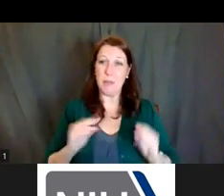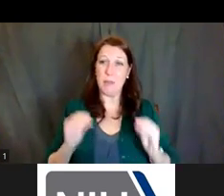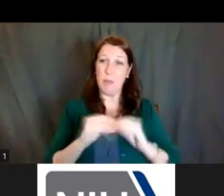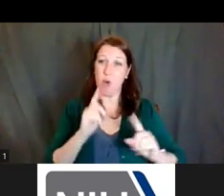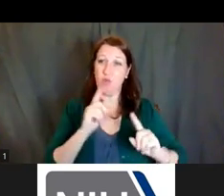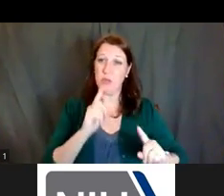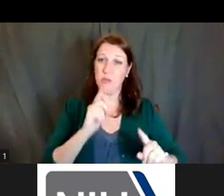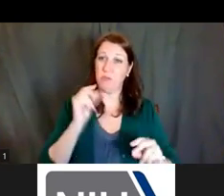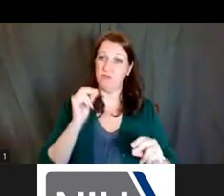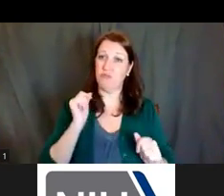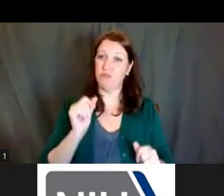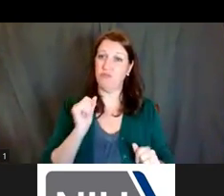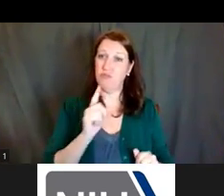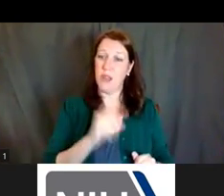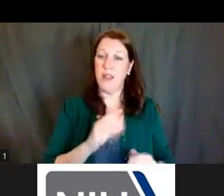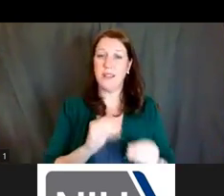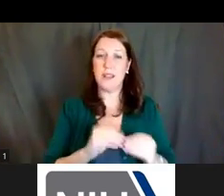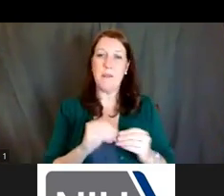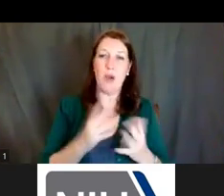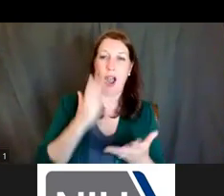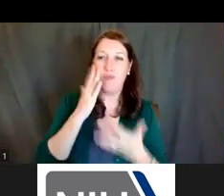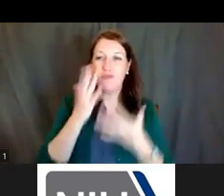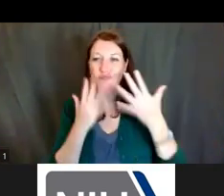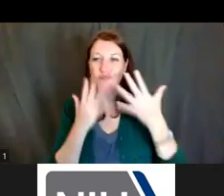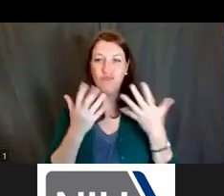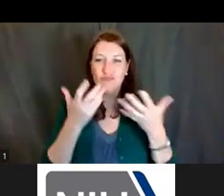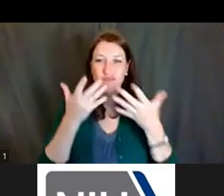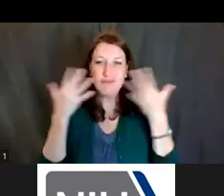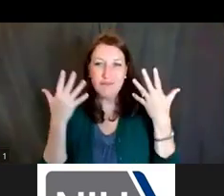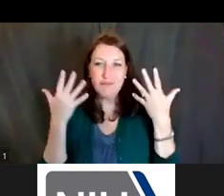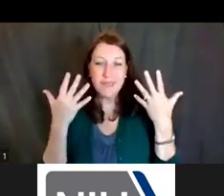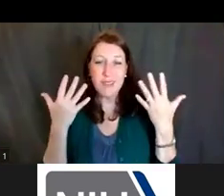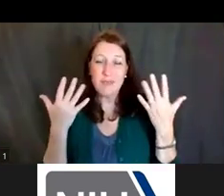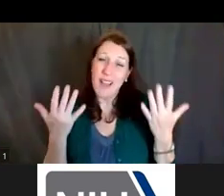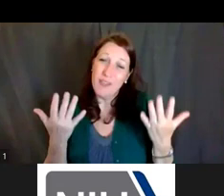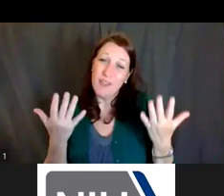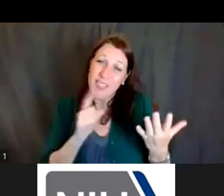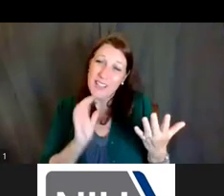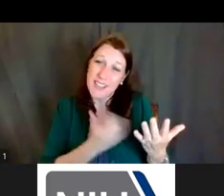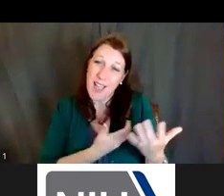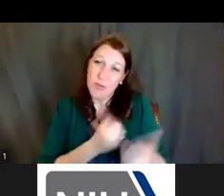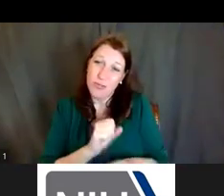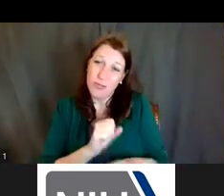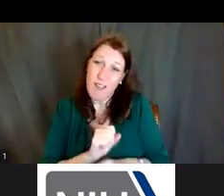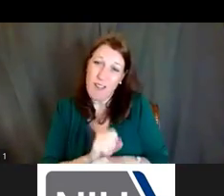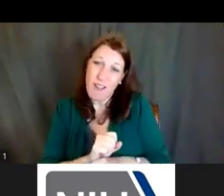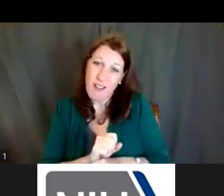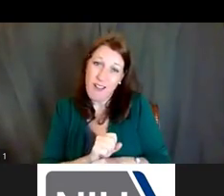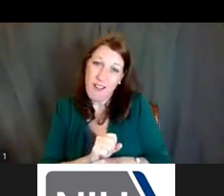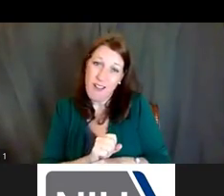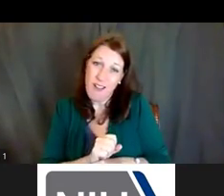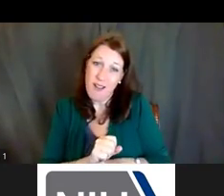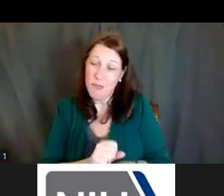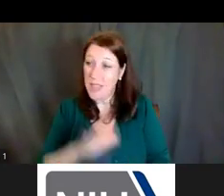Some people are more warm and fuzzy than others, but it is our job. And then you can try pinging other people, you know,